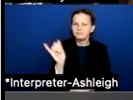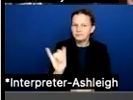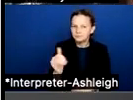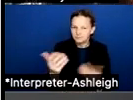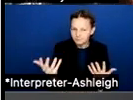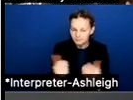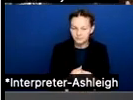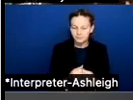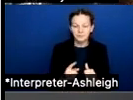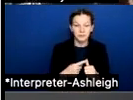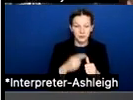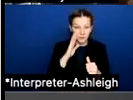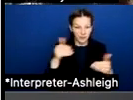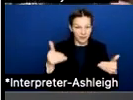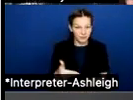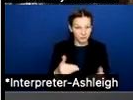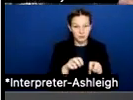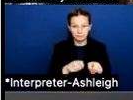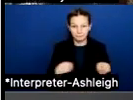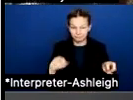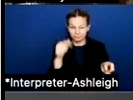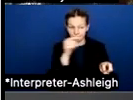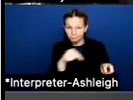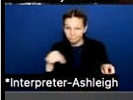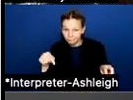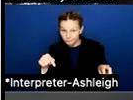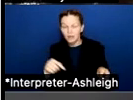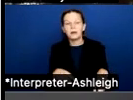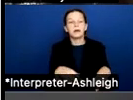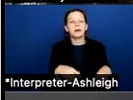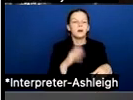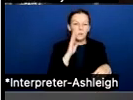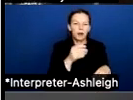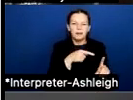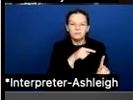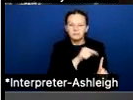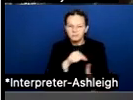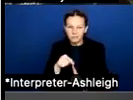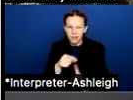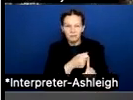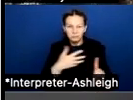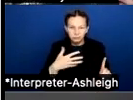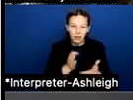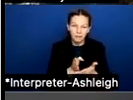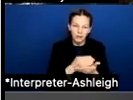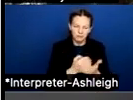we're gonna introduce our panelists. And then we're gonna give them the opportunity to share some information about the budget development process, the factors, the considerations,